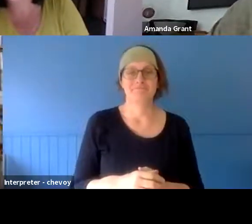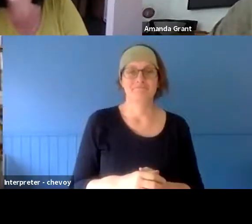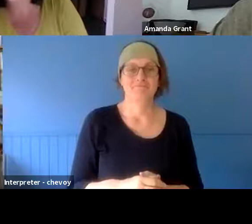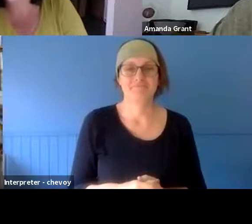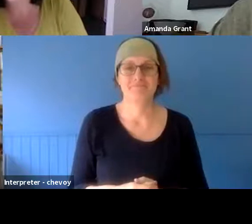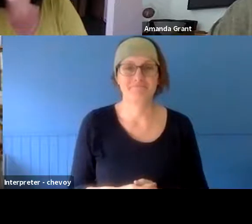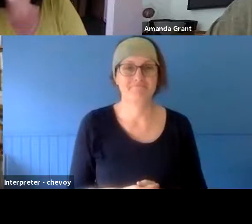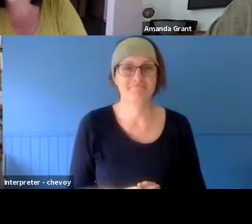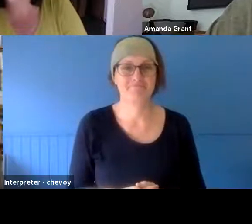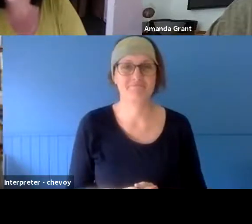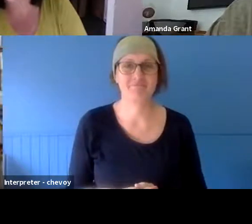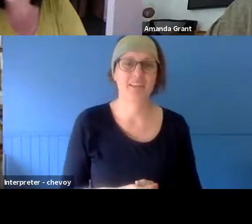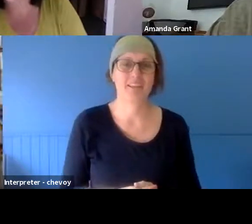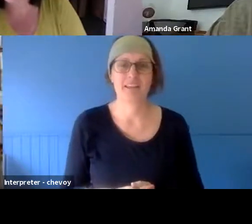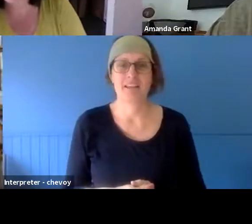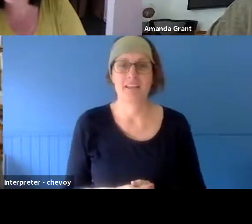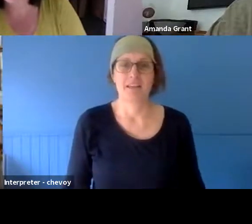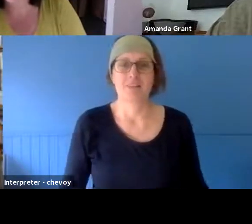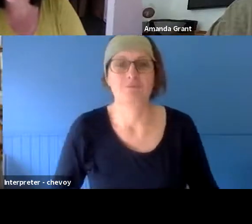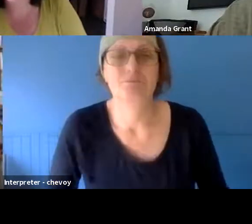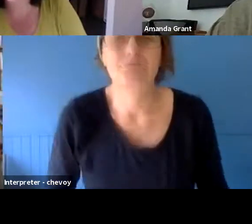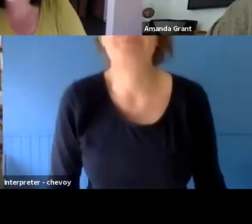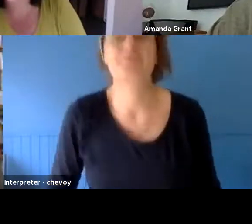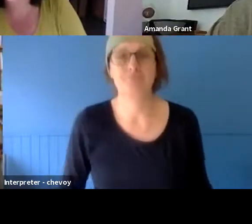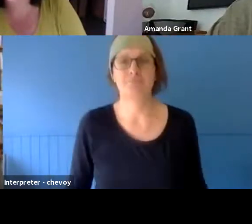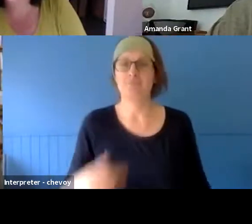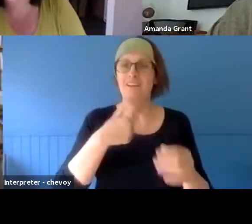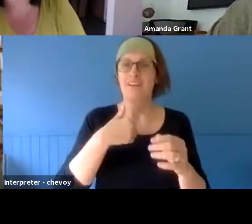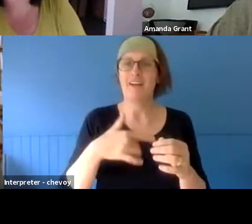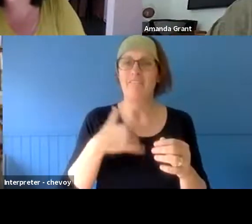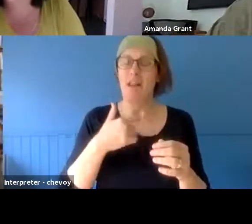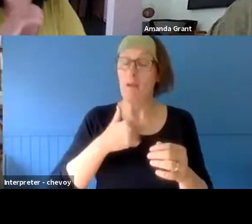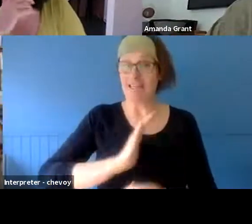We can all talk about that, I'm sure. >> AMANDA GRANT: Yeah, I think you can. >> MAHONY MAIA KIELY: I'm interested to hear Vanessa